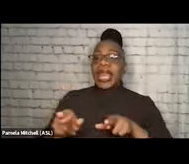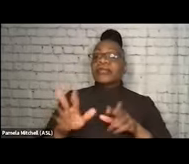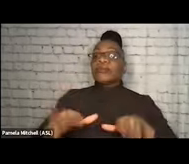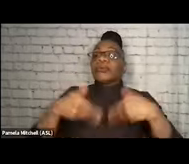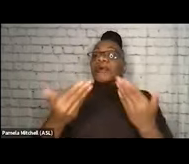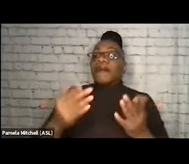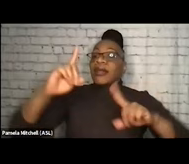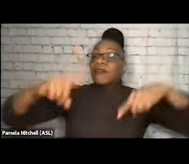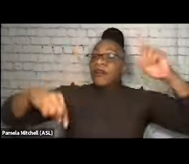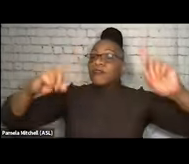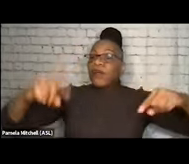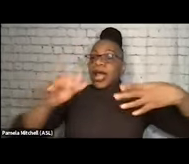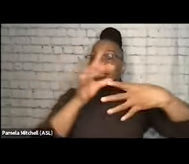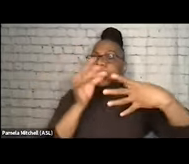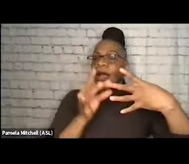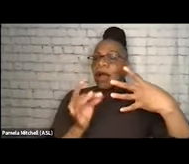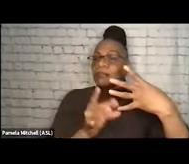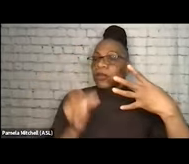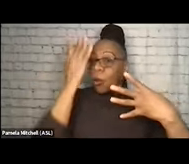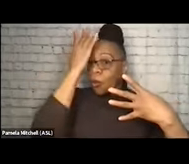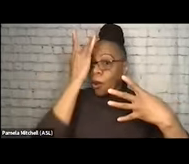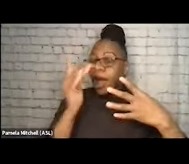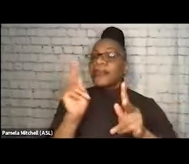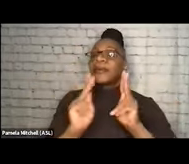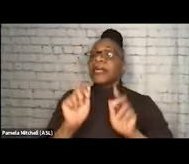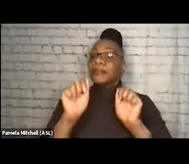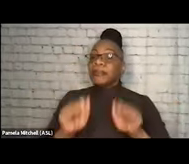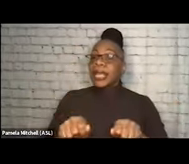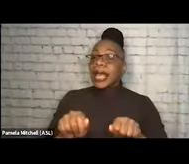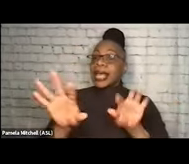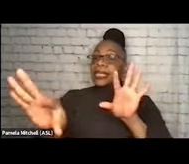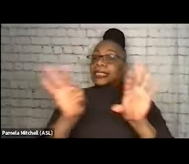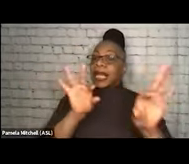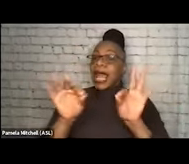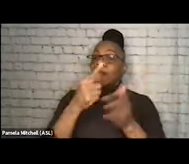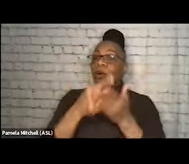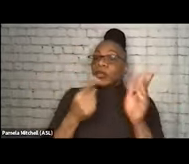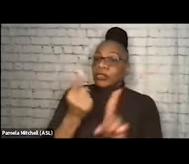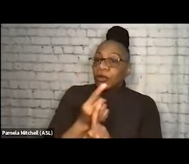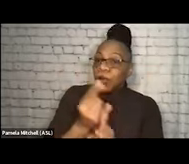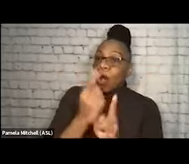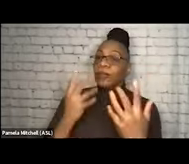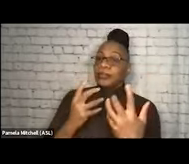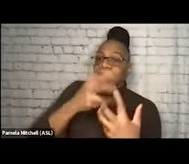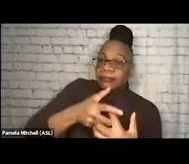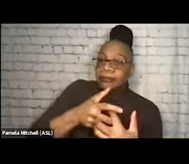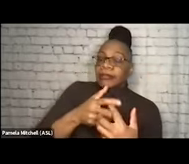so people can self-select what works for them and what they would feel supported and embraced by.